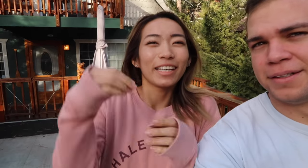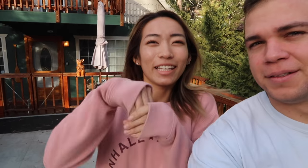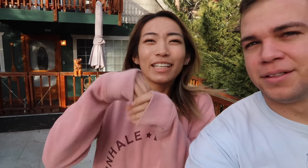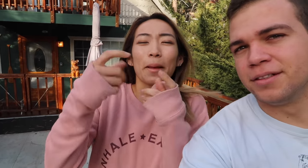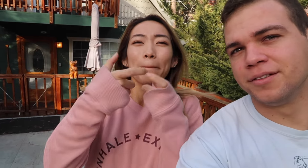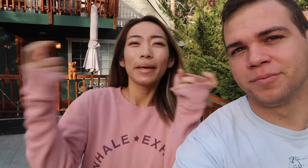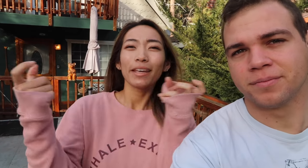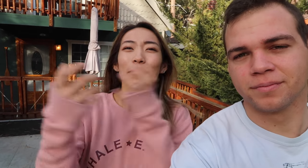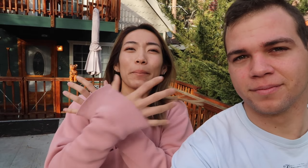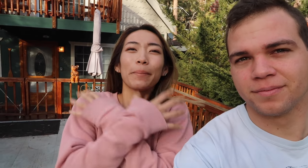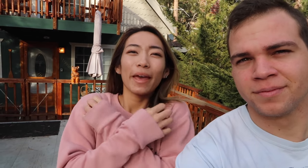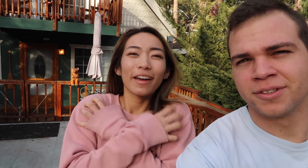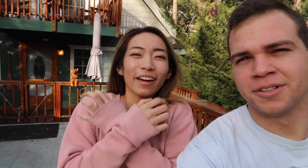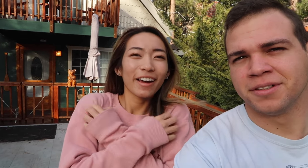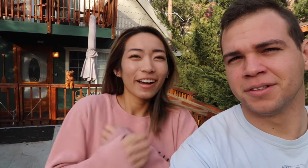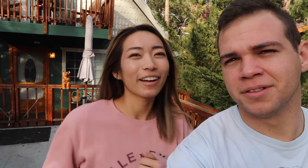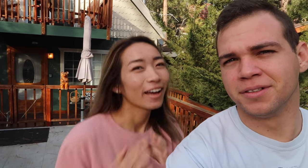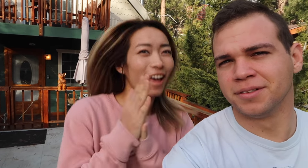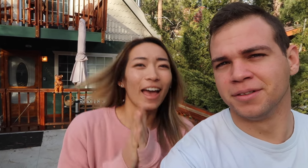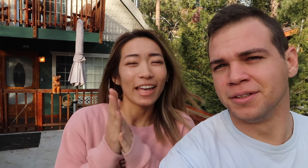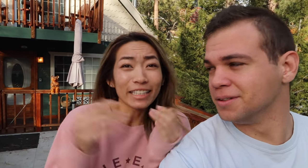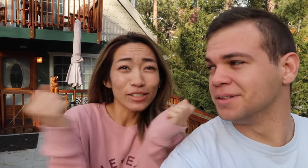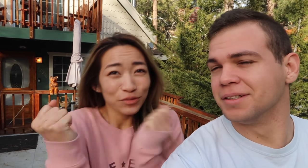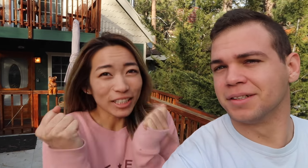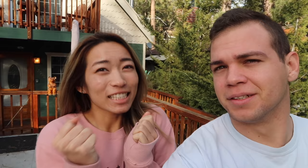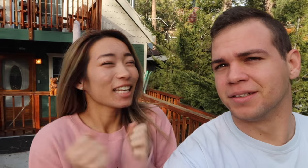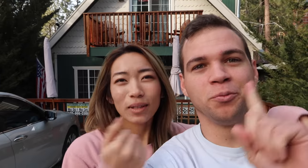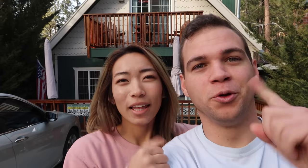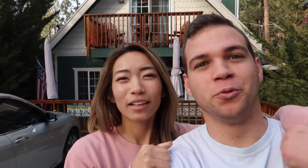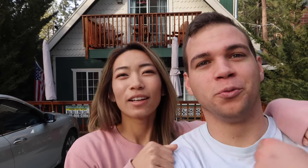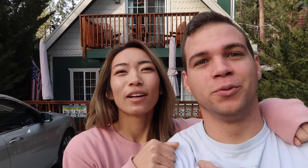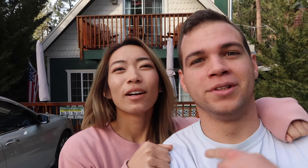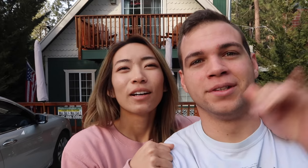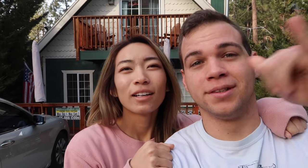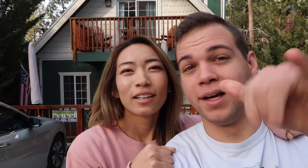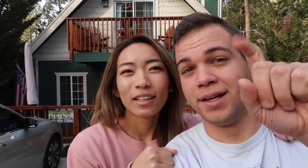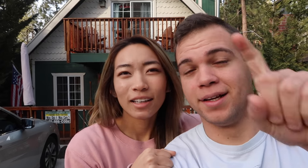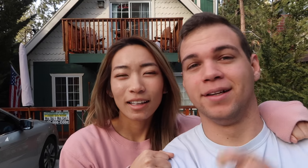We're in Big Bear and it is freezing where are we staying?